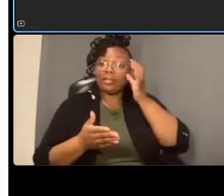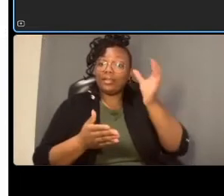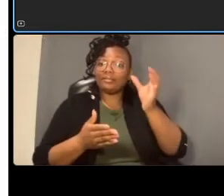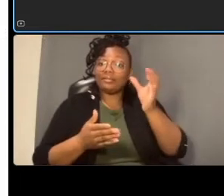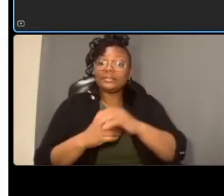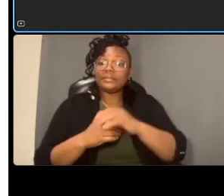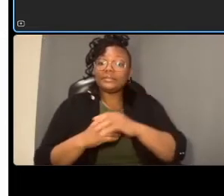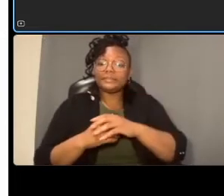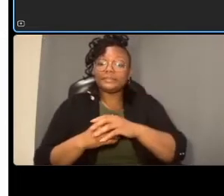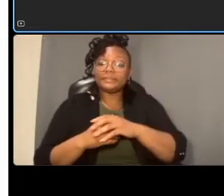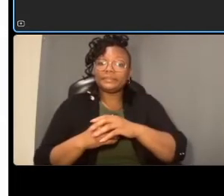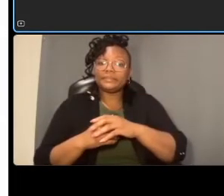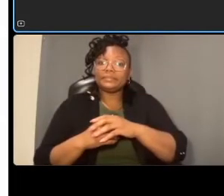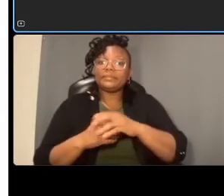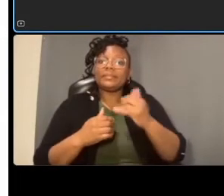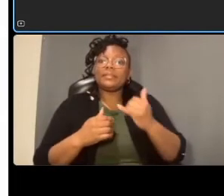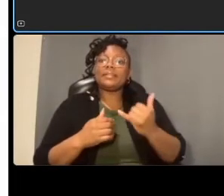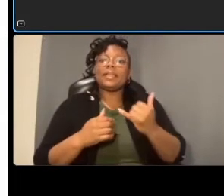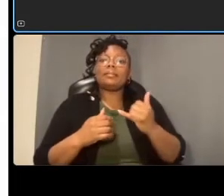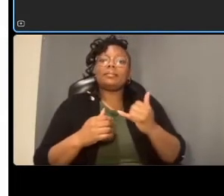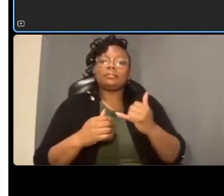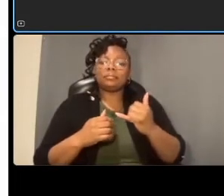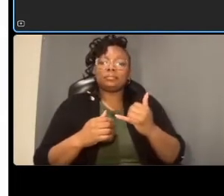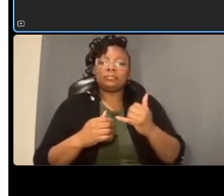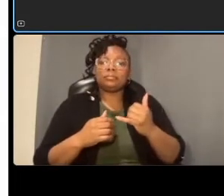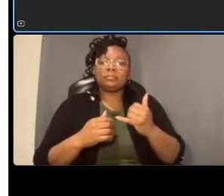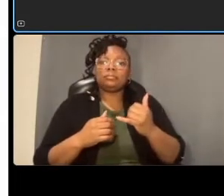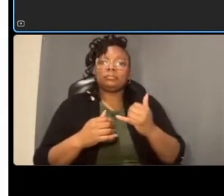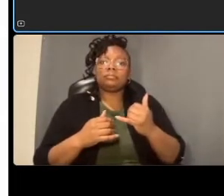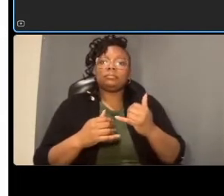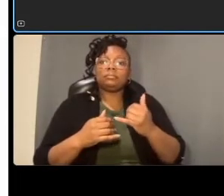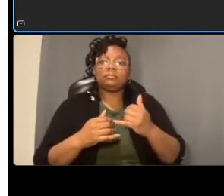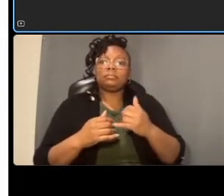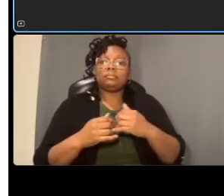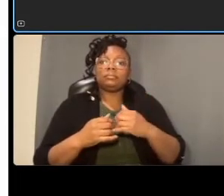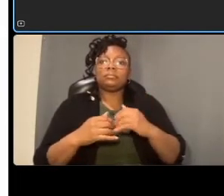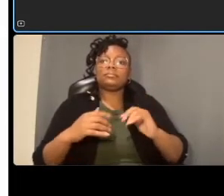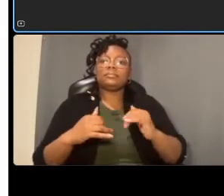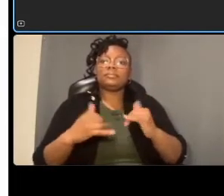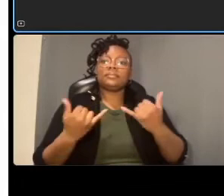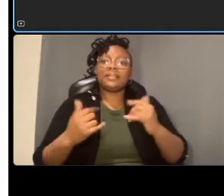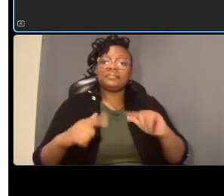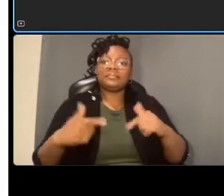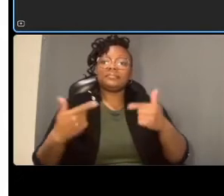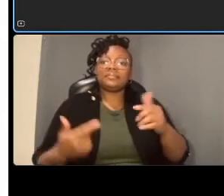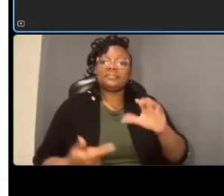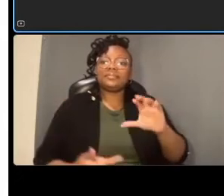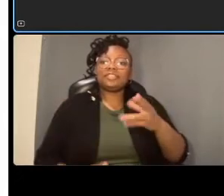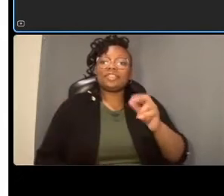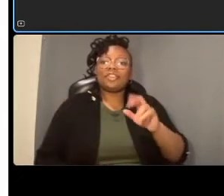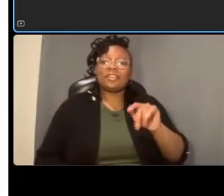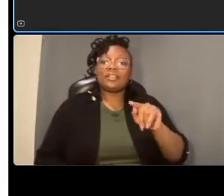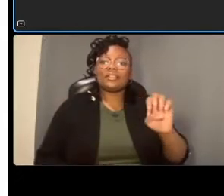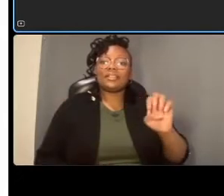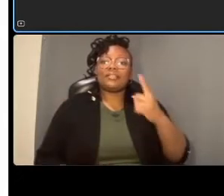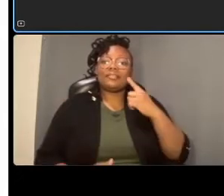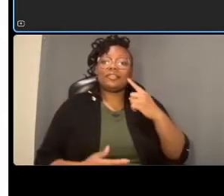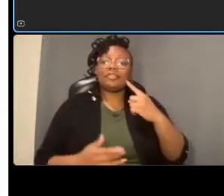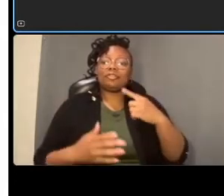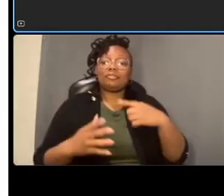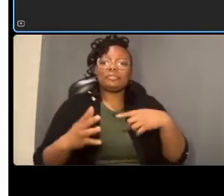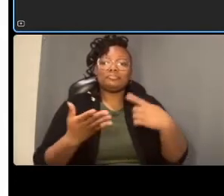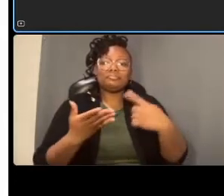charlotte for you to navigate the q a thank you laura um so yes we do have some questions here